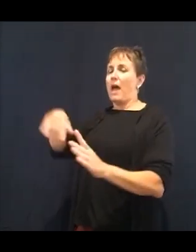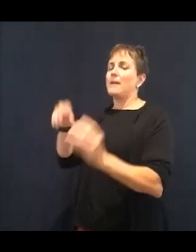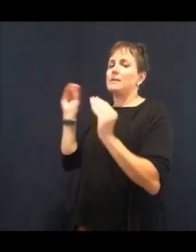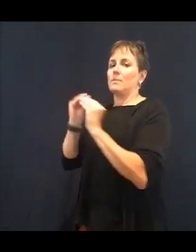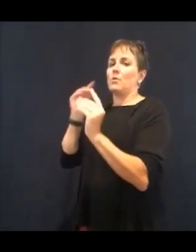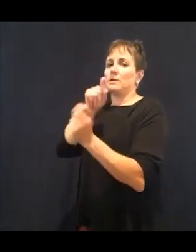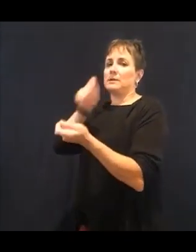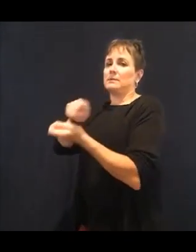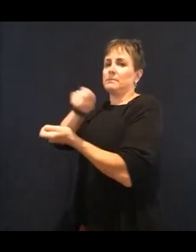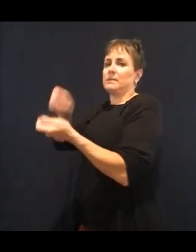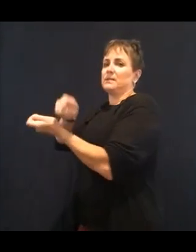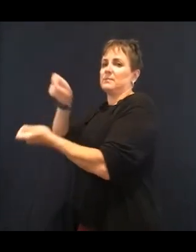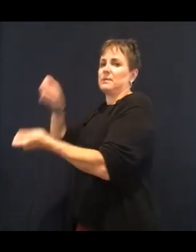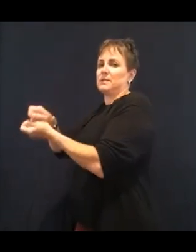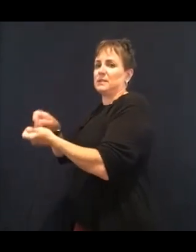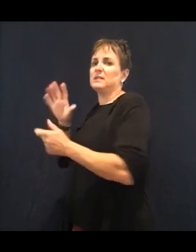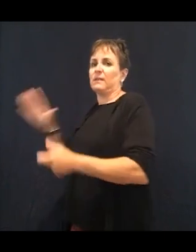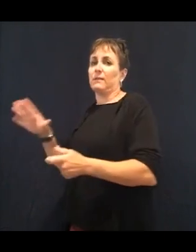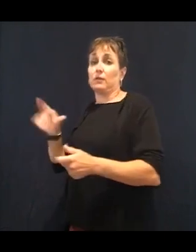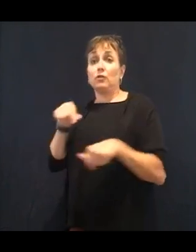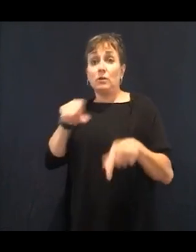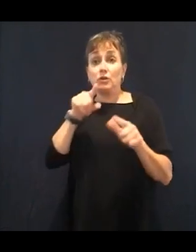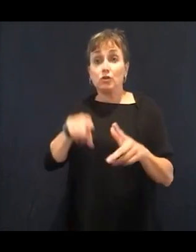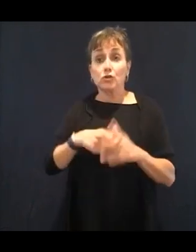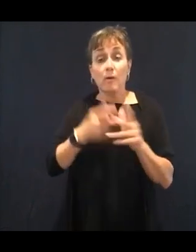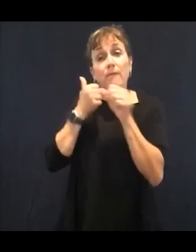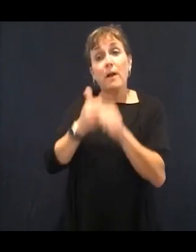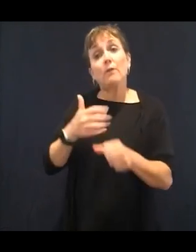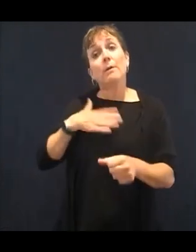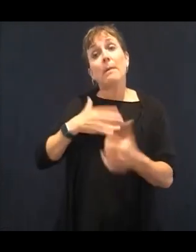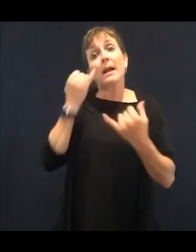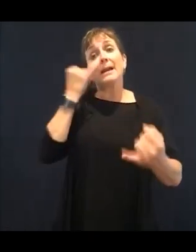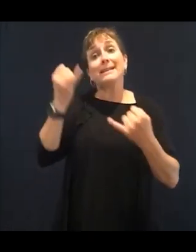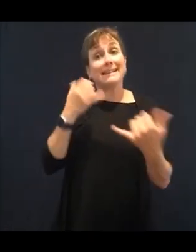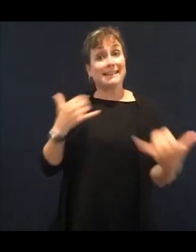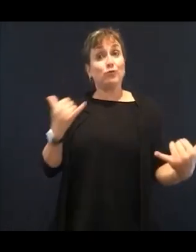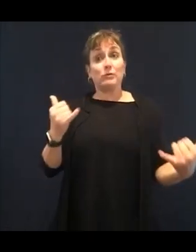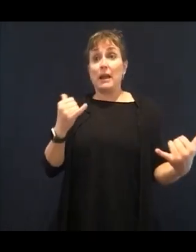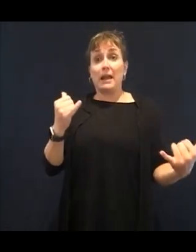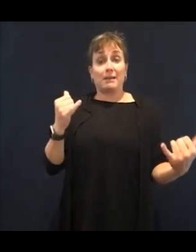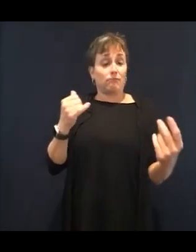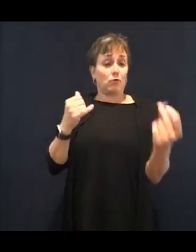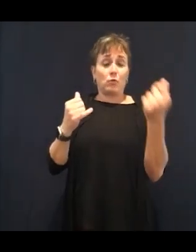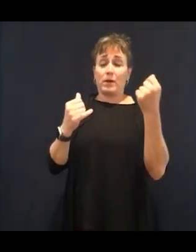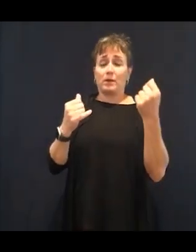that's going to absorb into our body. We want liquids that are going to absorb into our body